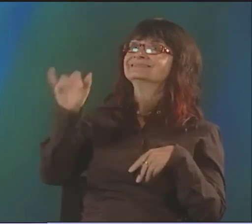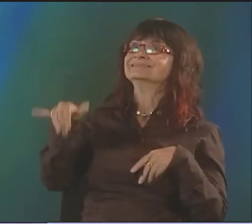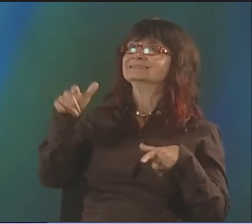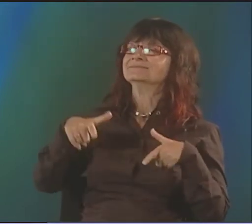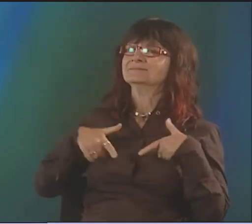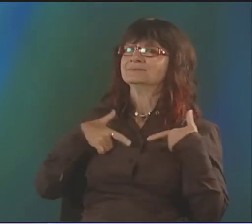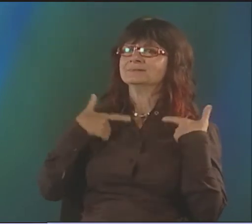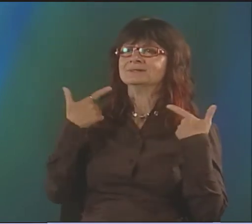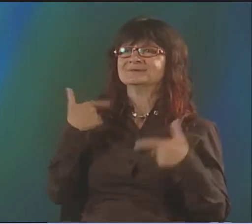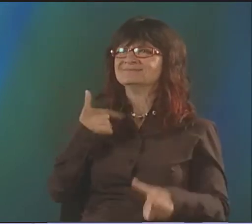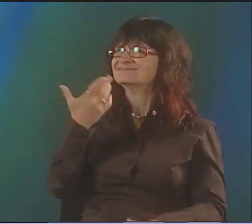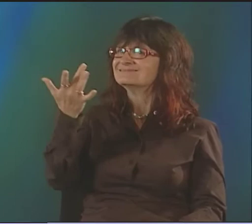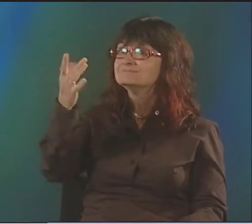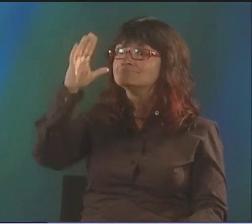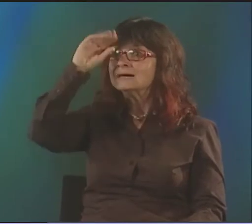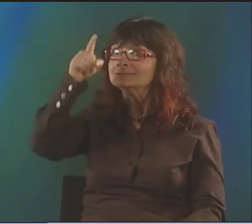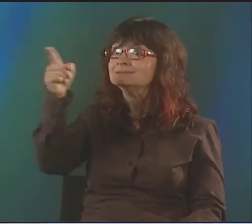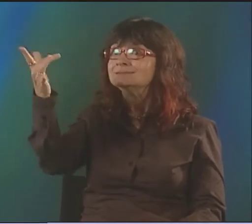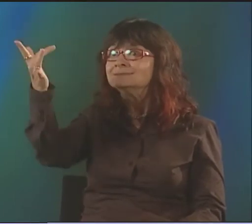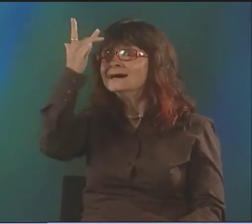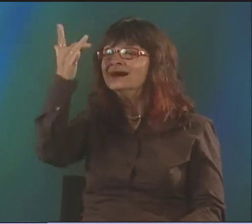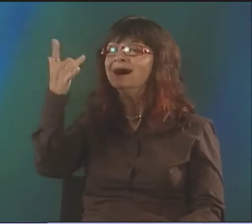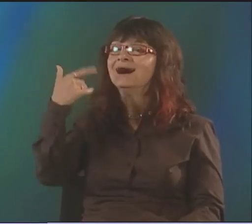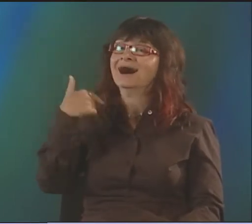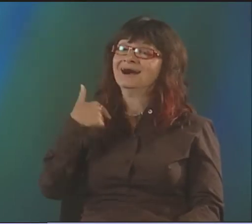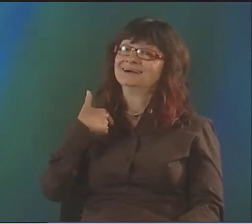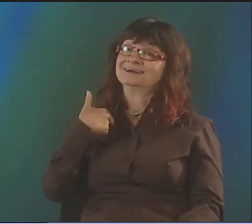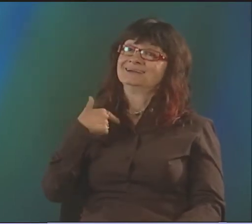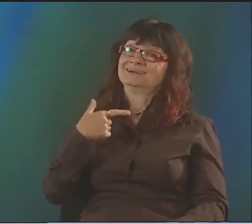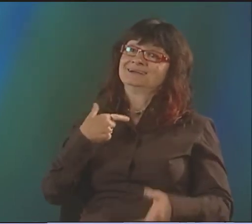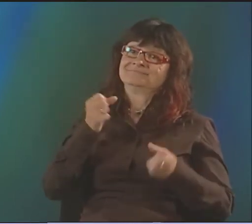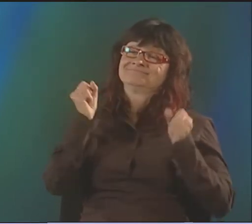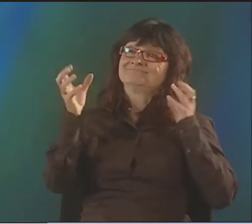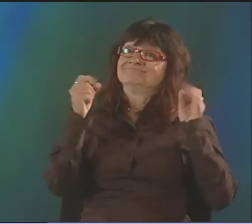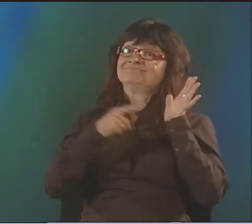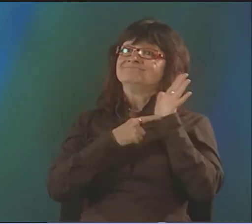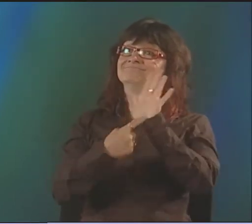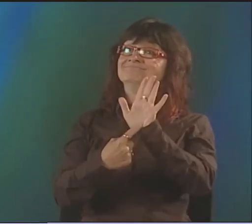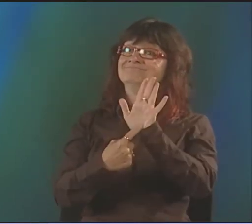SHE WAS 14 YEARS OLD. A HUNDRED MEN JUST USING HER.